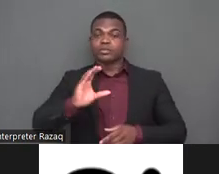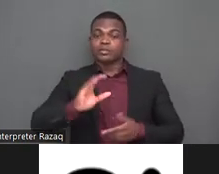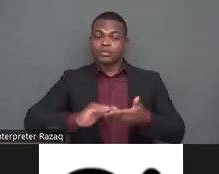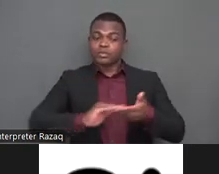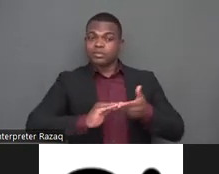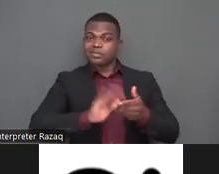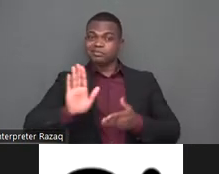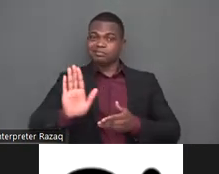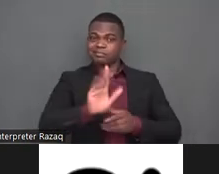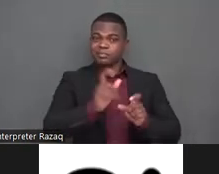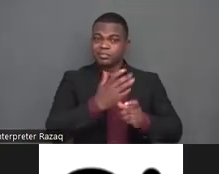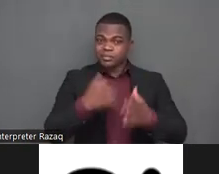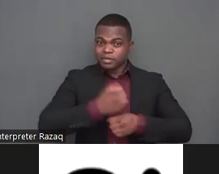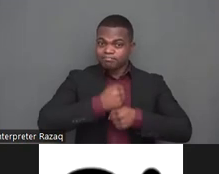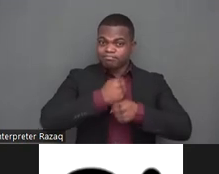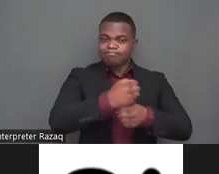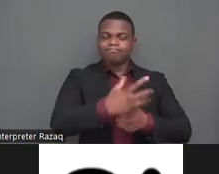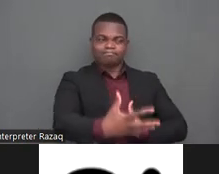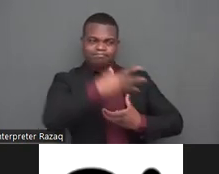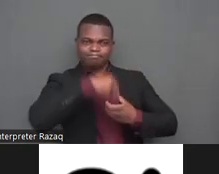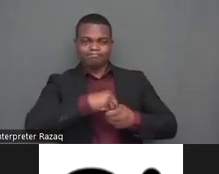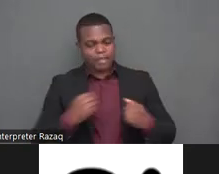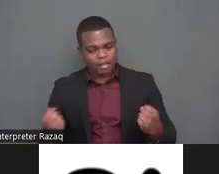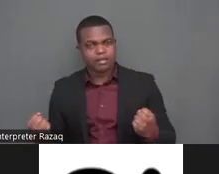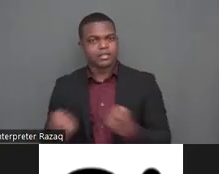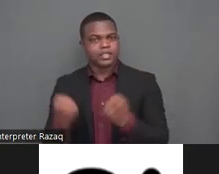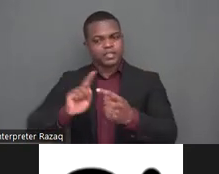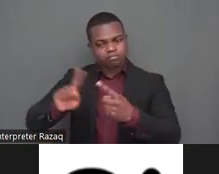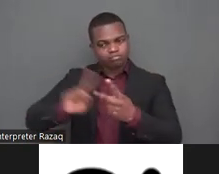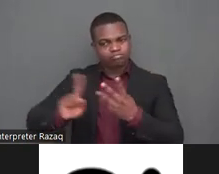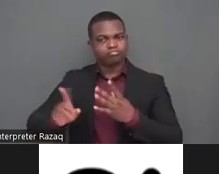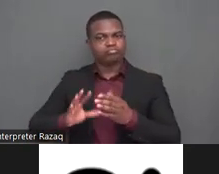of participation of persons with disabilities really is a key for successful policies